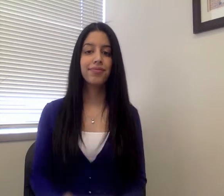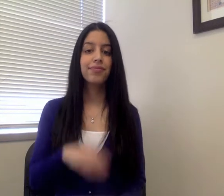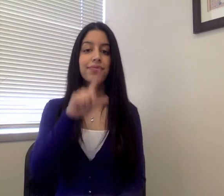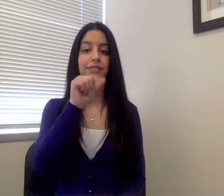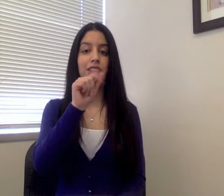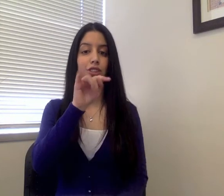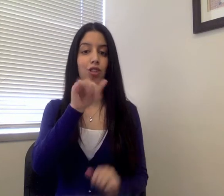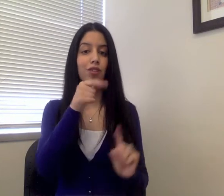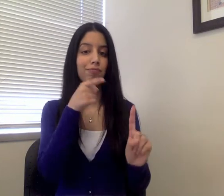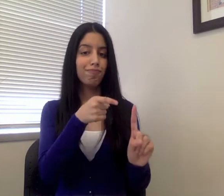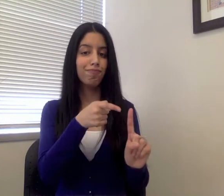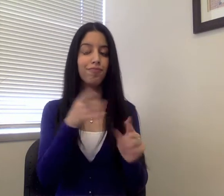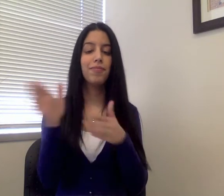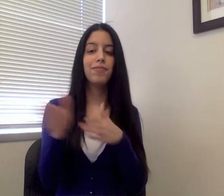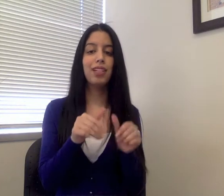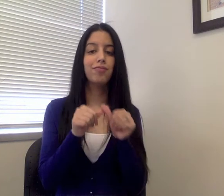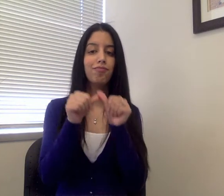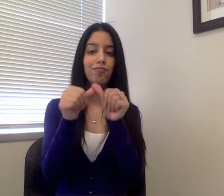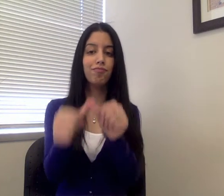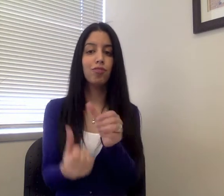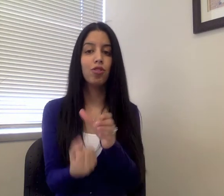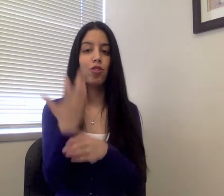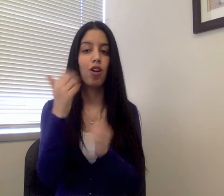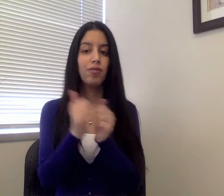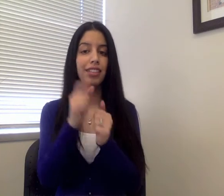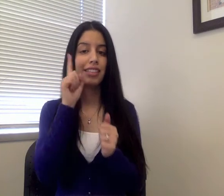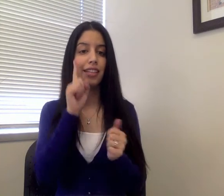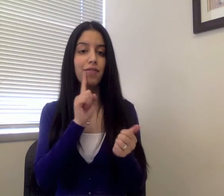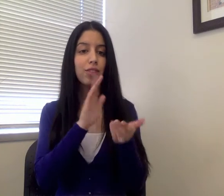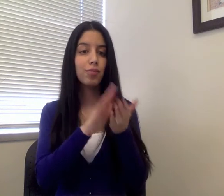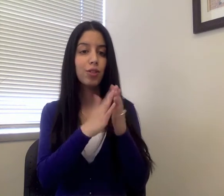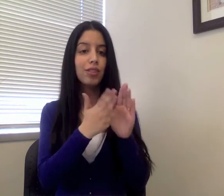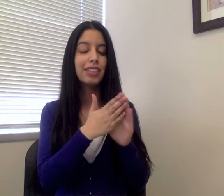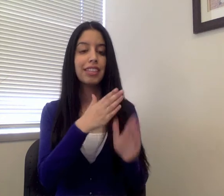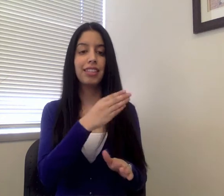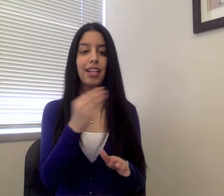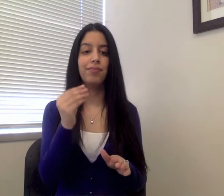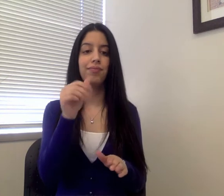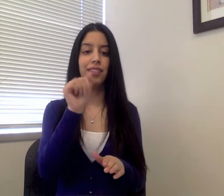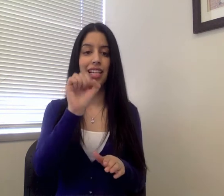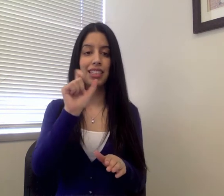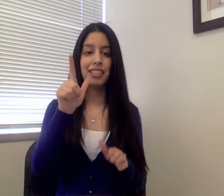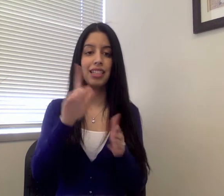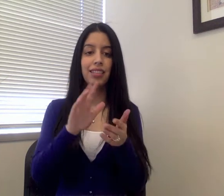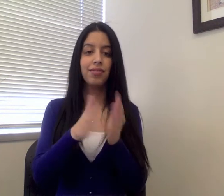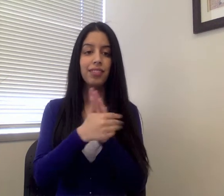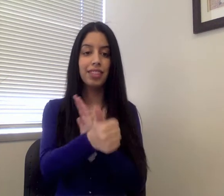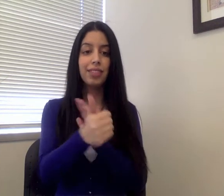plans to continue to grow within the Deaf community and also to improve her ASL skills.